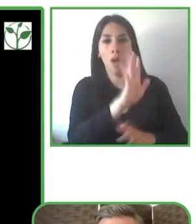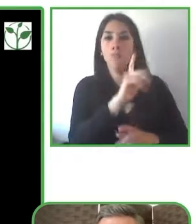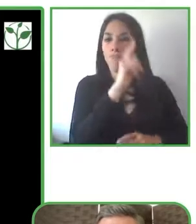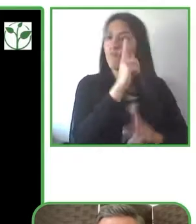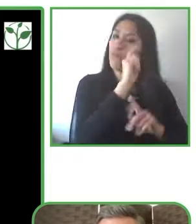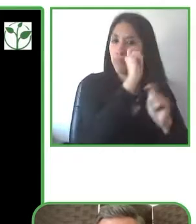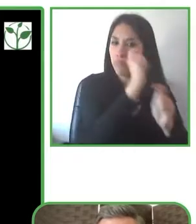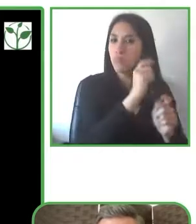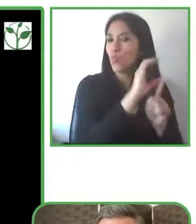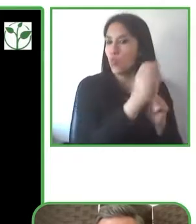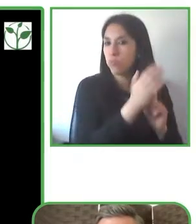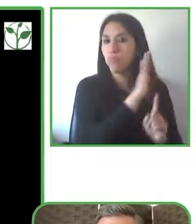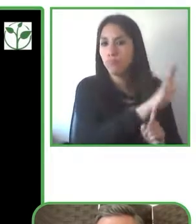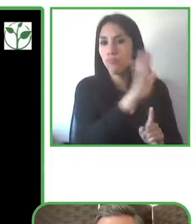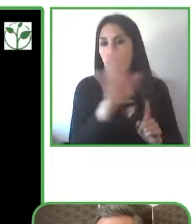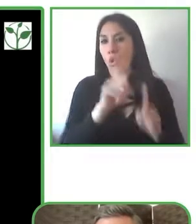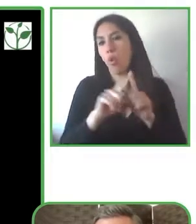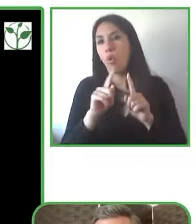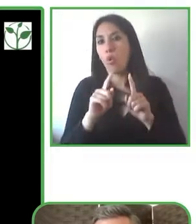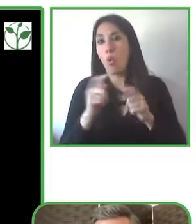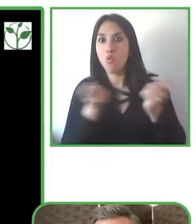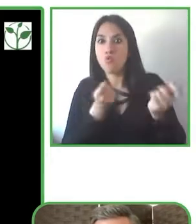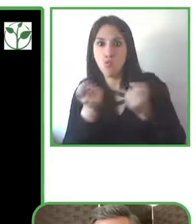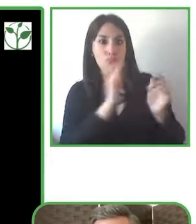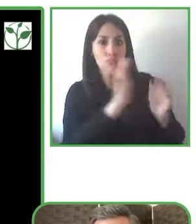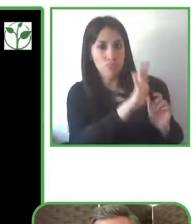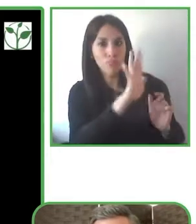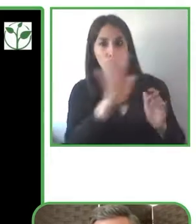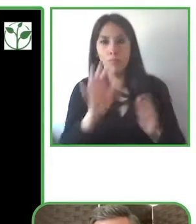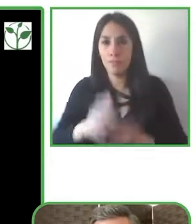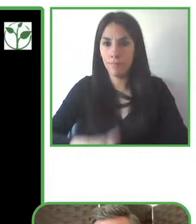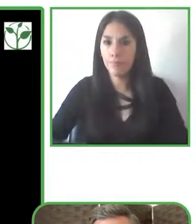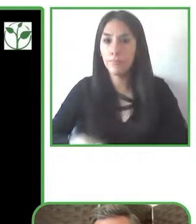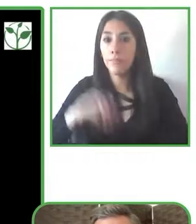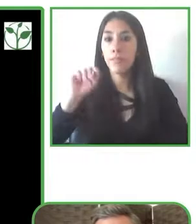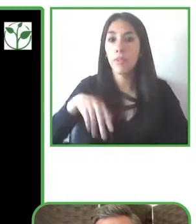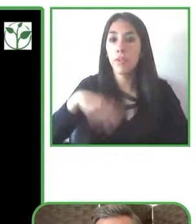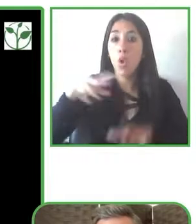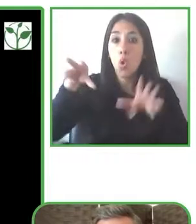We also have customers so looking at how customer experiences are considered are they